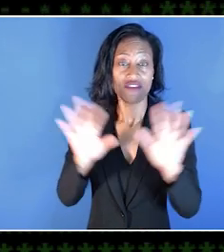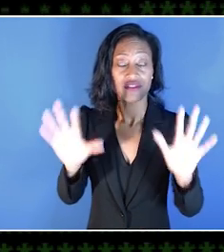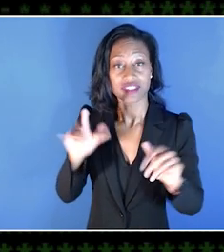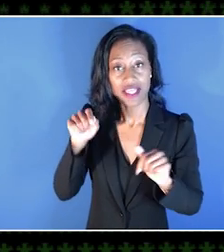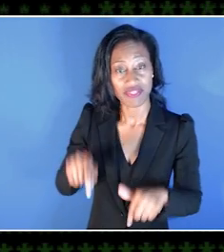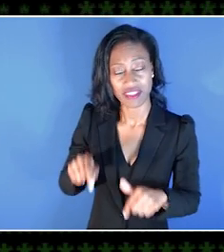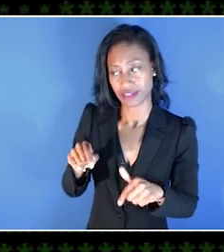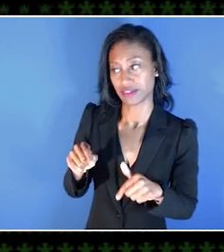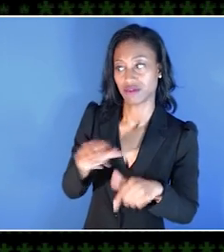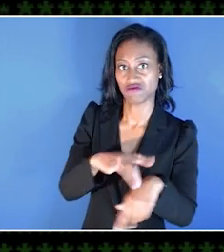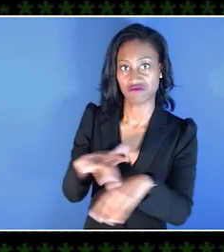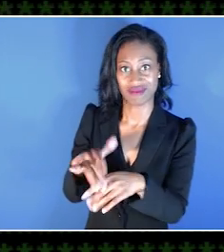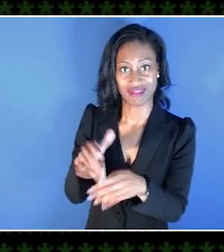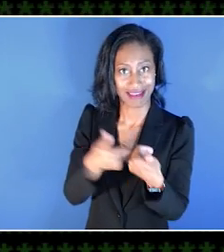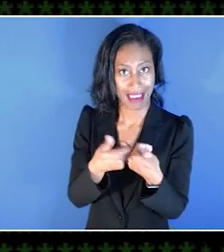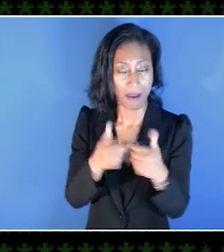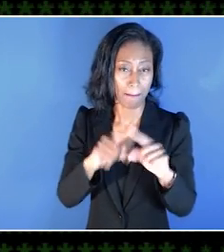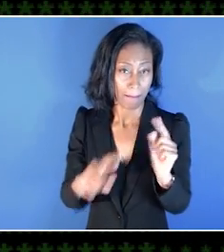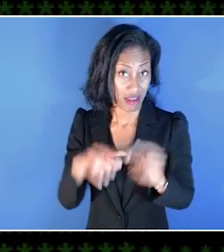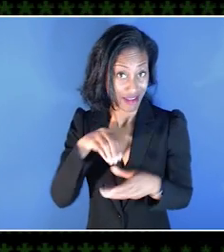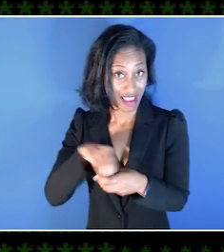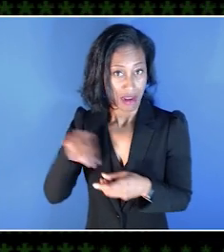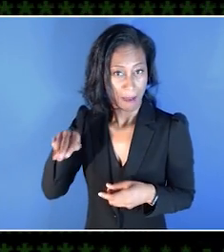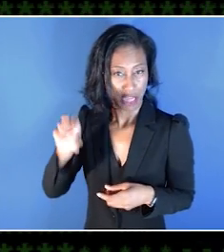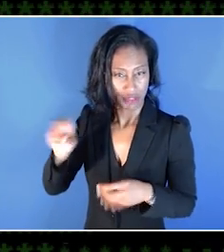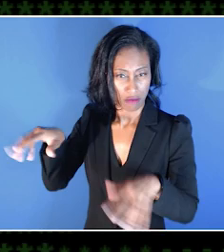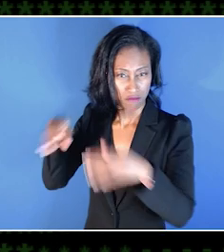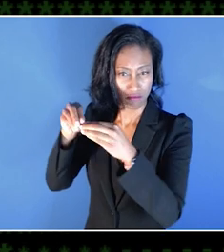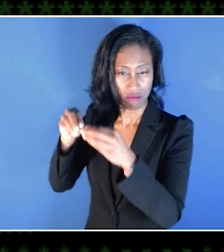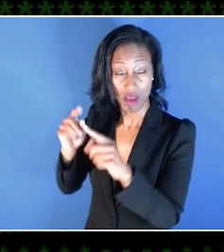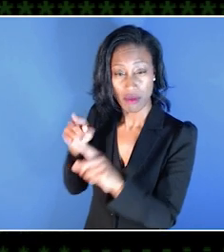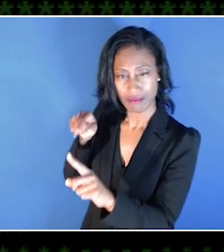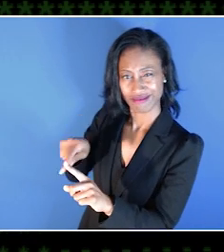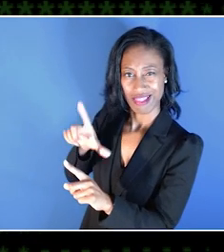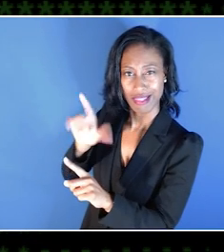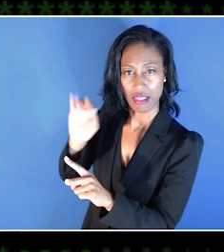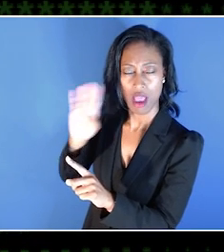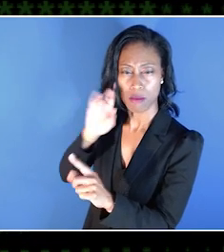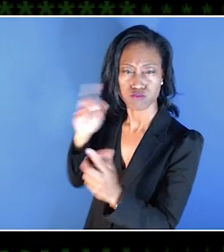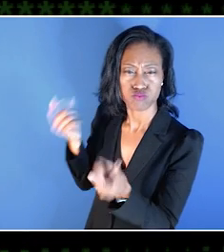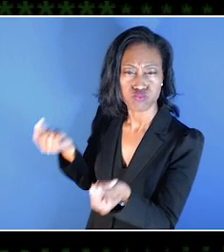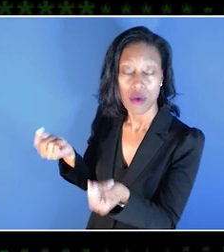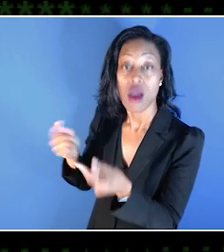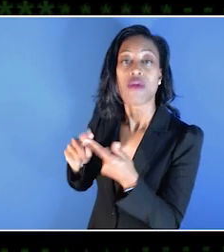but within Microsoft itself, what else does the Lab cover? Now we cover all of our Surface devices,